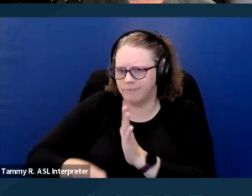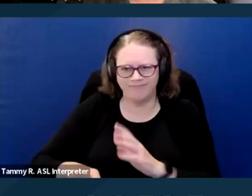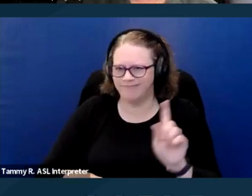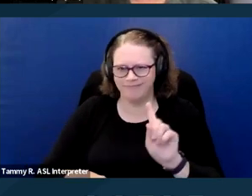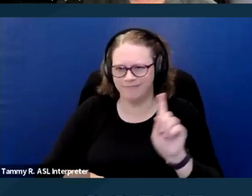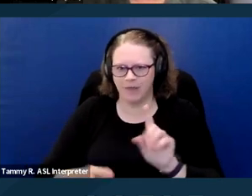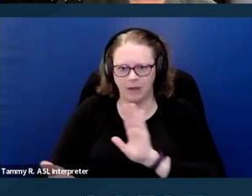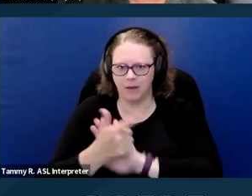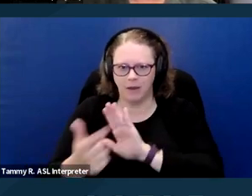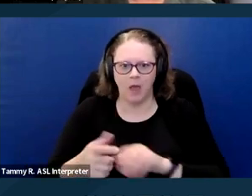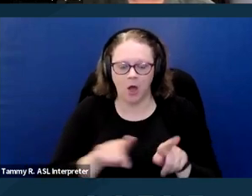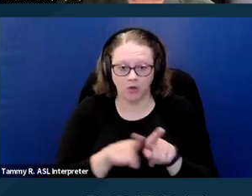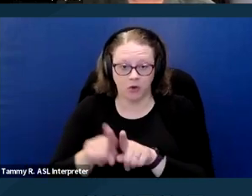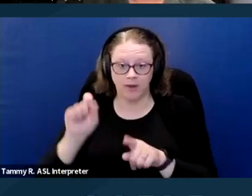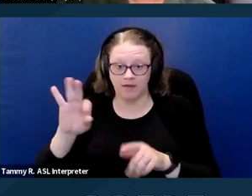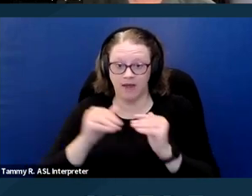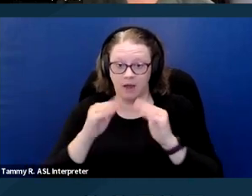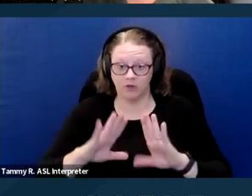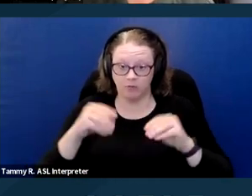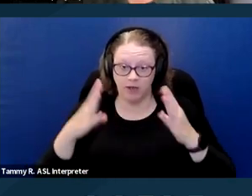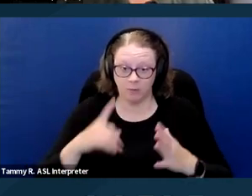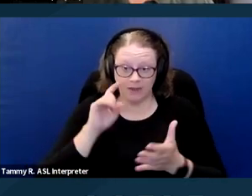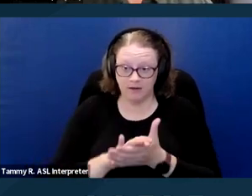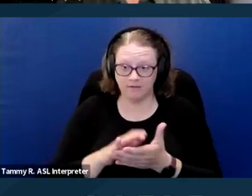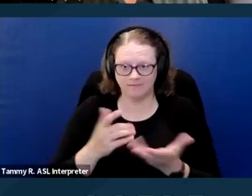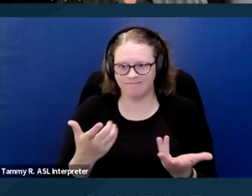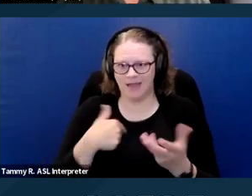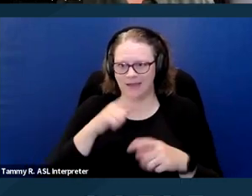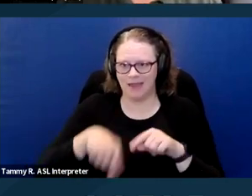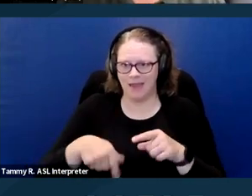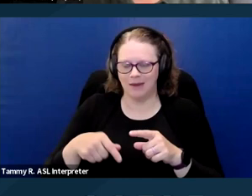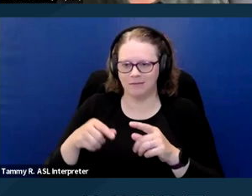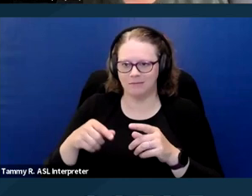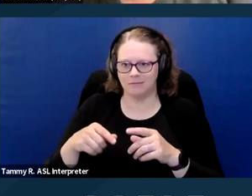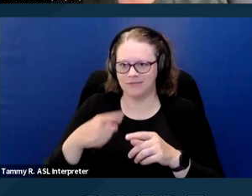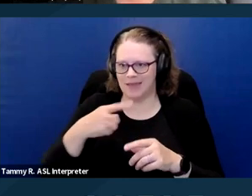for accommodation cannot be granted, that the provider must engage in the interactive process